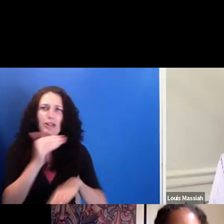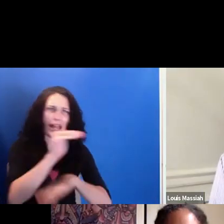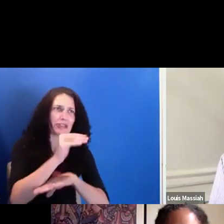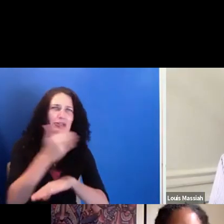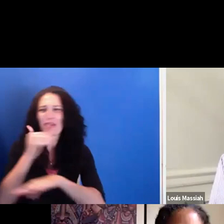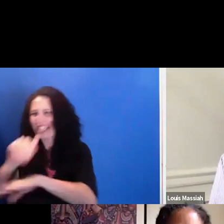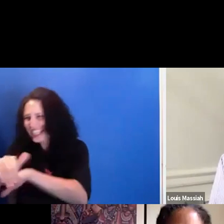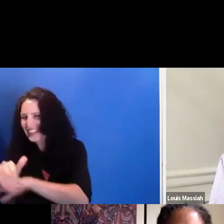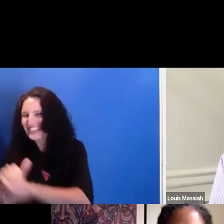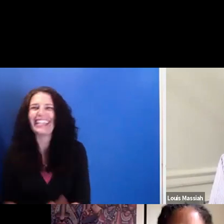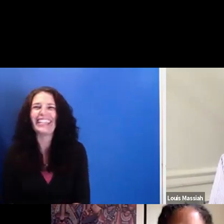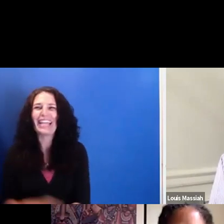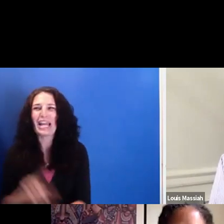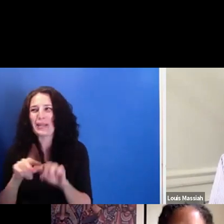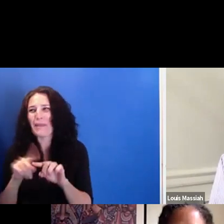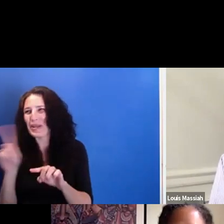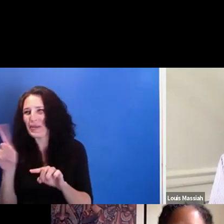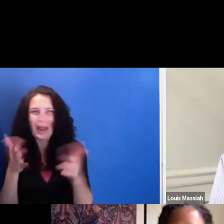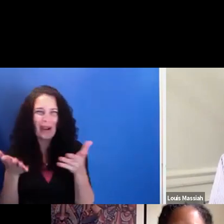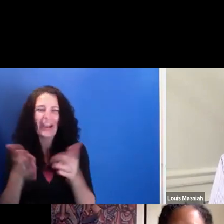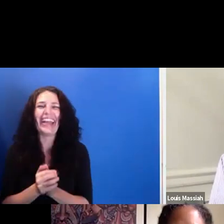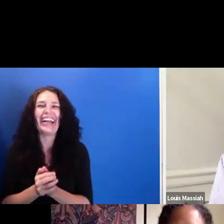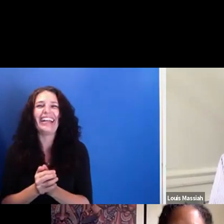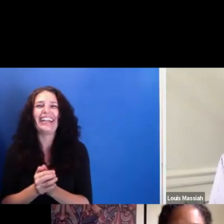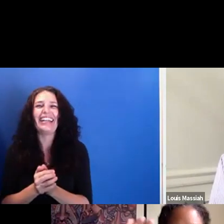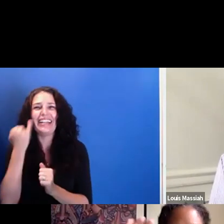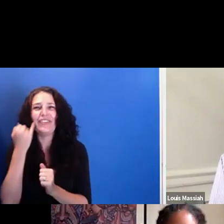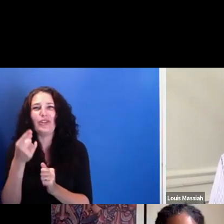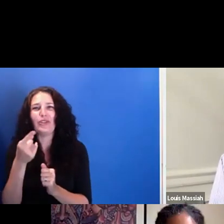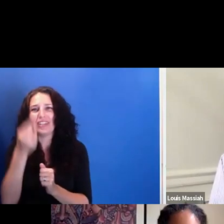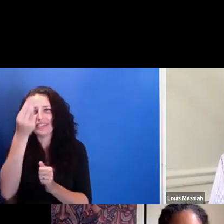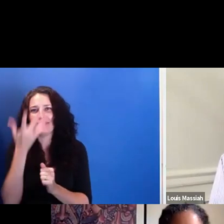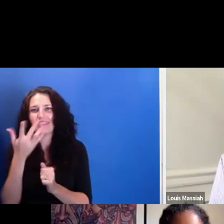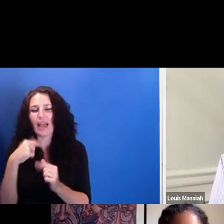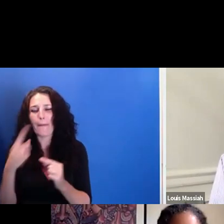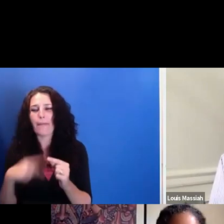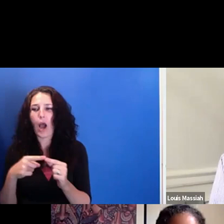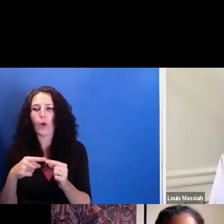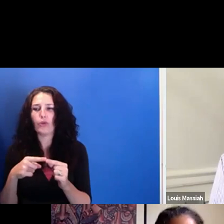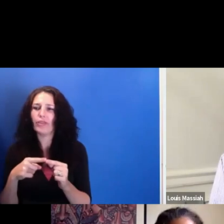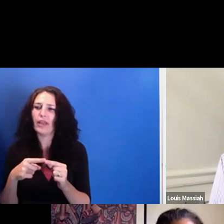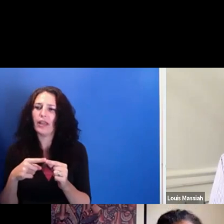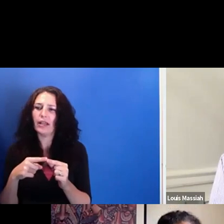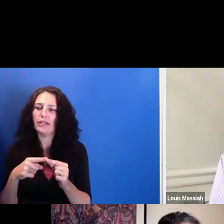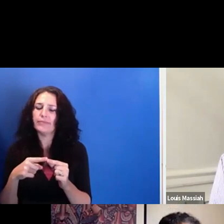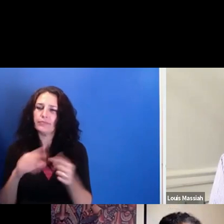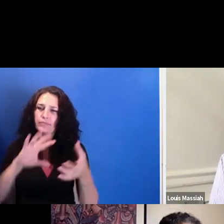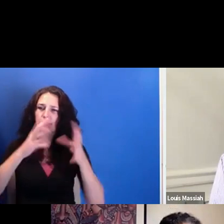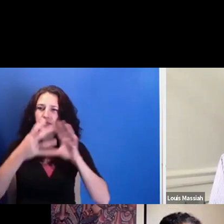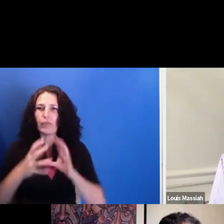I wanted to just ask if you could speak to the importance of sort of cross-cultural work, especially, you know, when it's outlining the BIPOC,